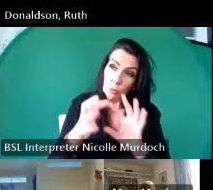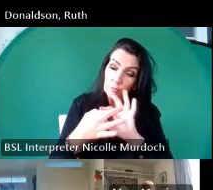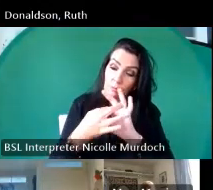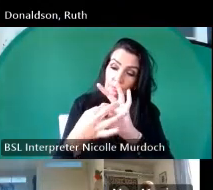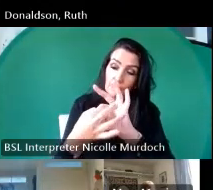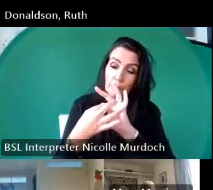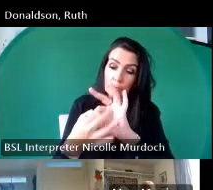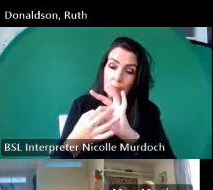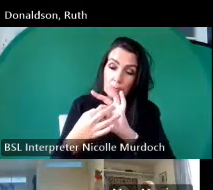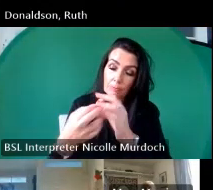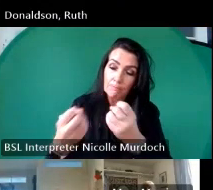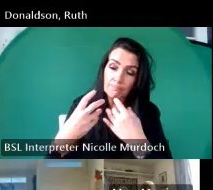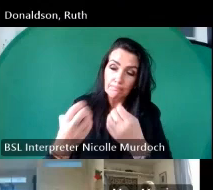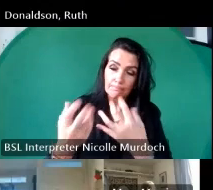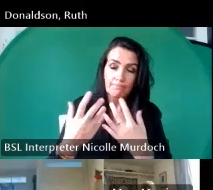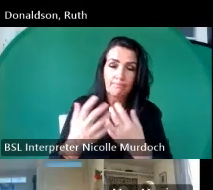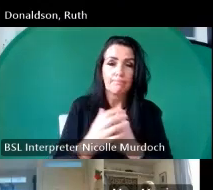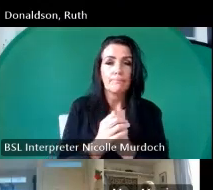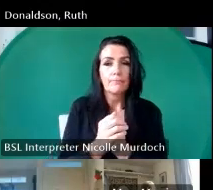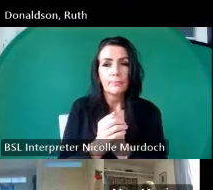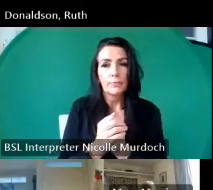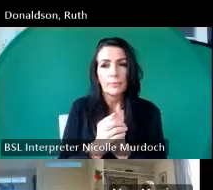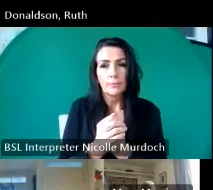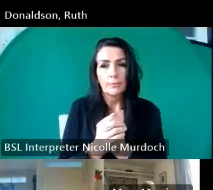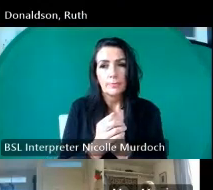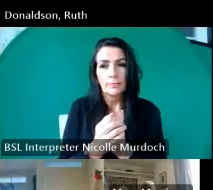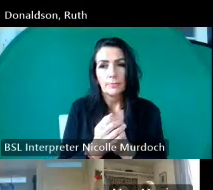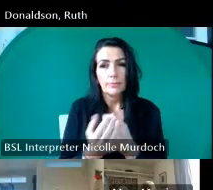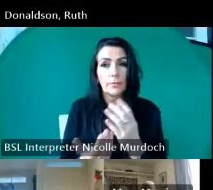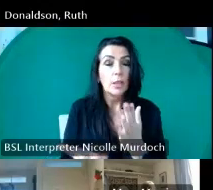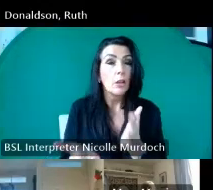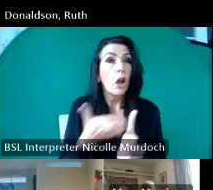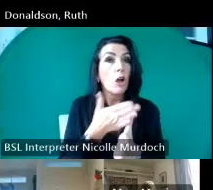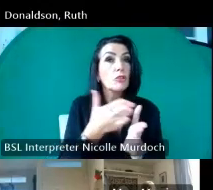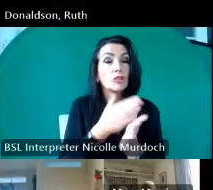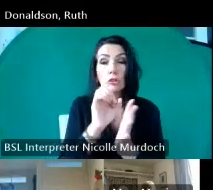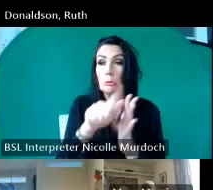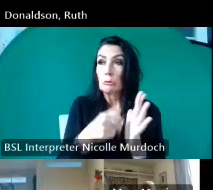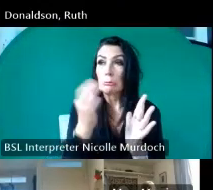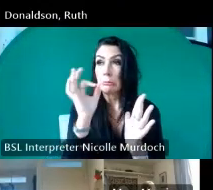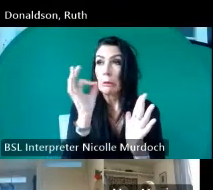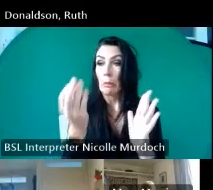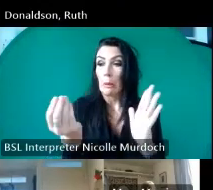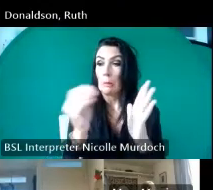which wasn't something that had been written into the original project but we found that actually